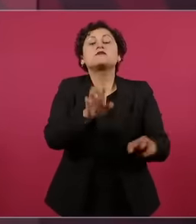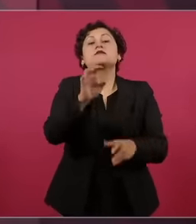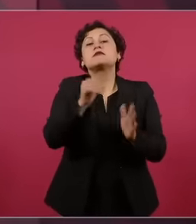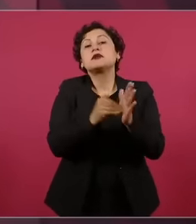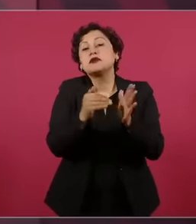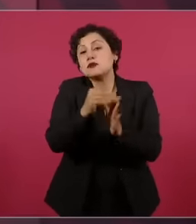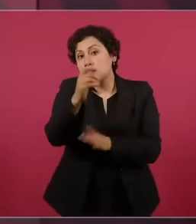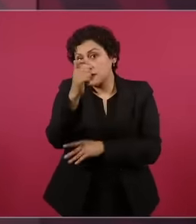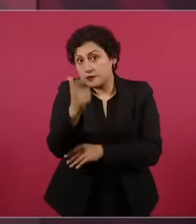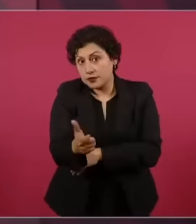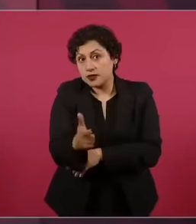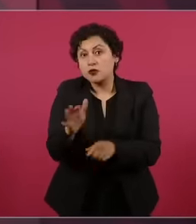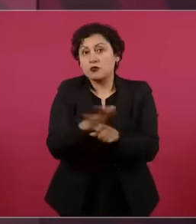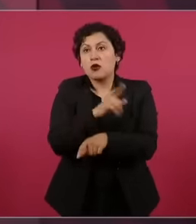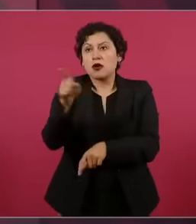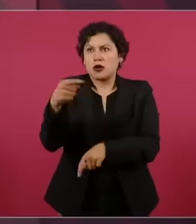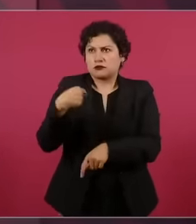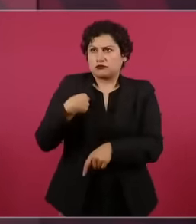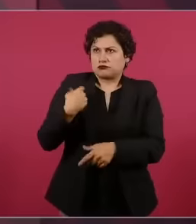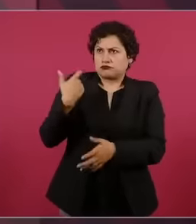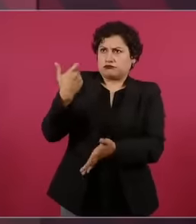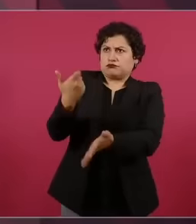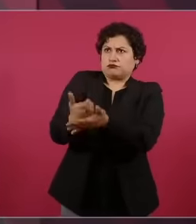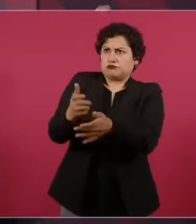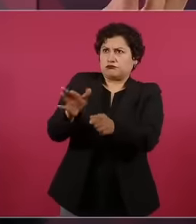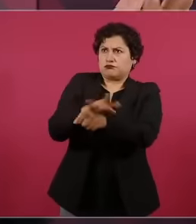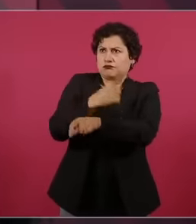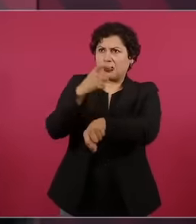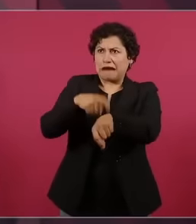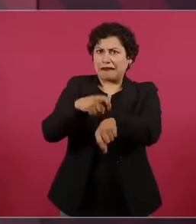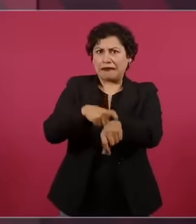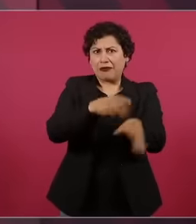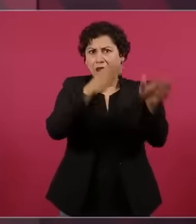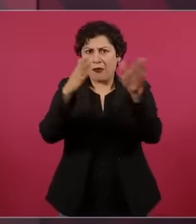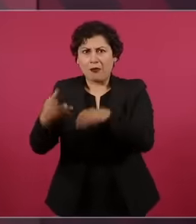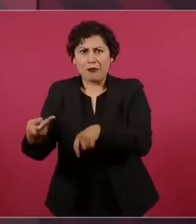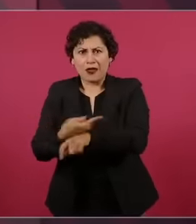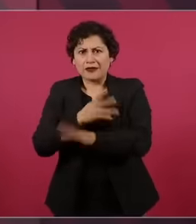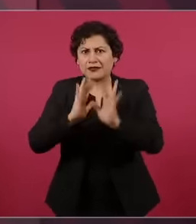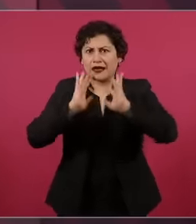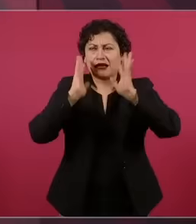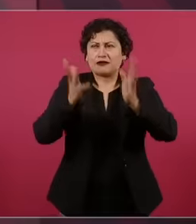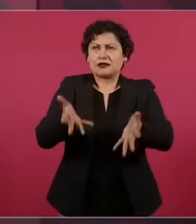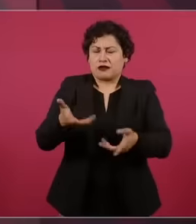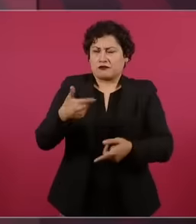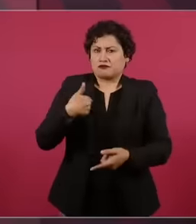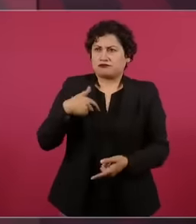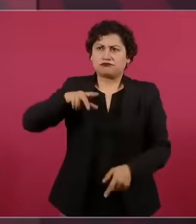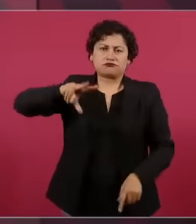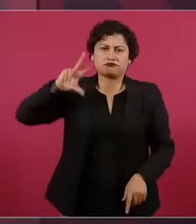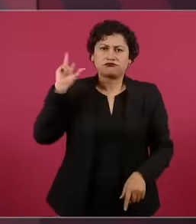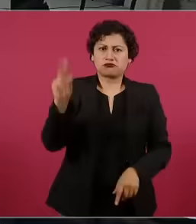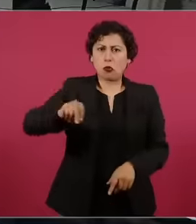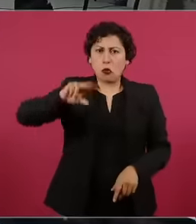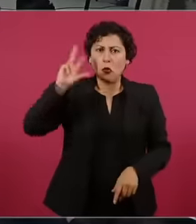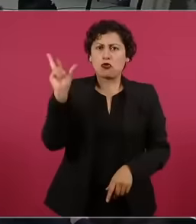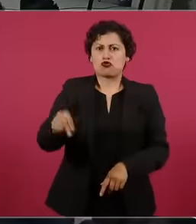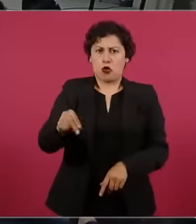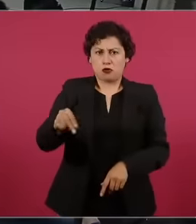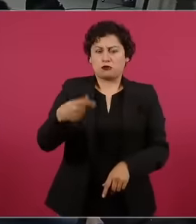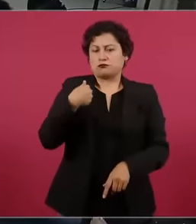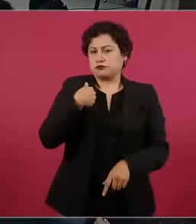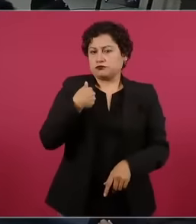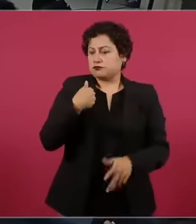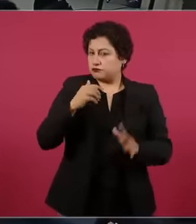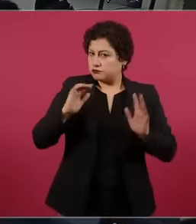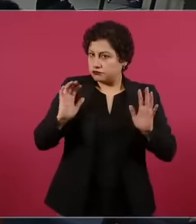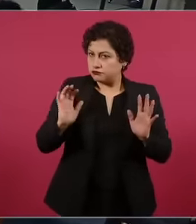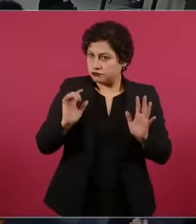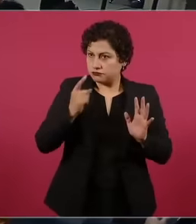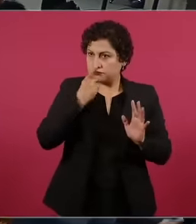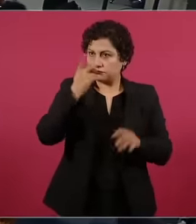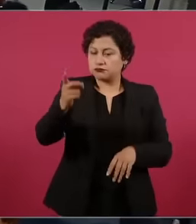and not how are we going to pay for that? In addition, the lawyers said res